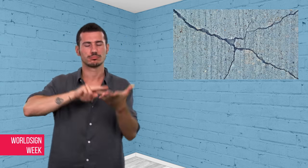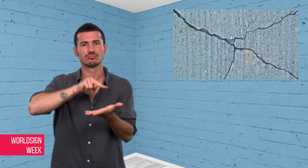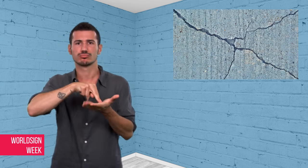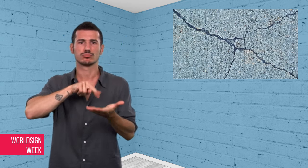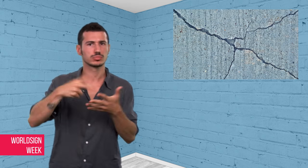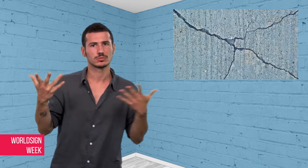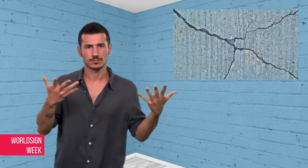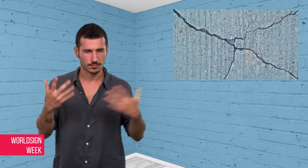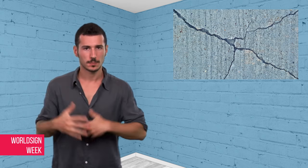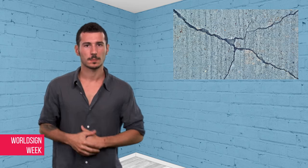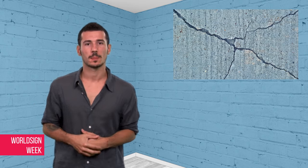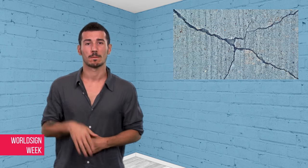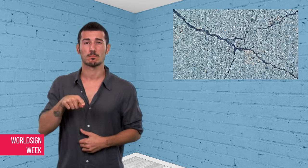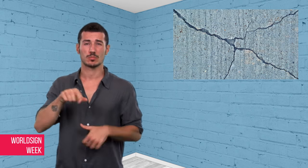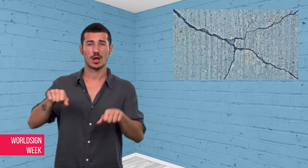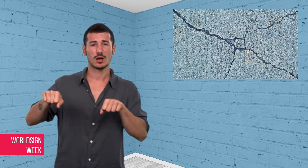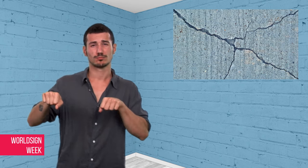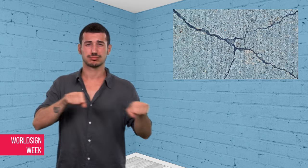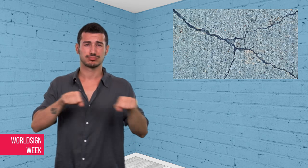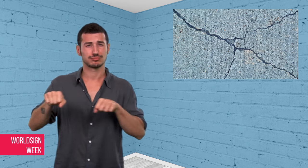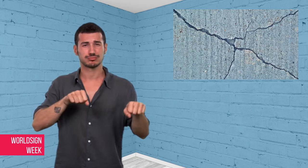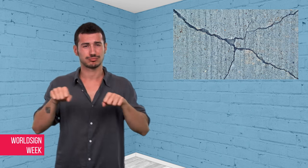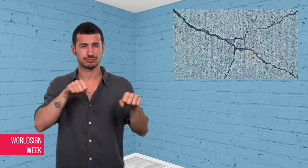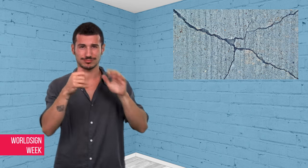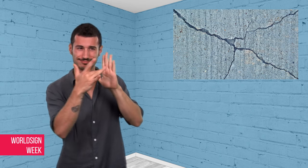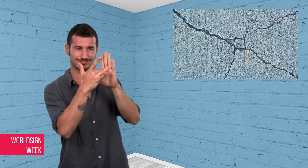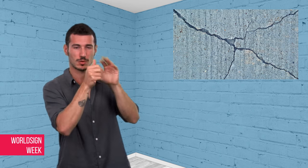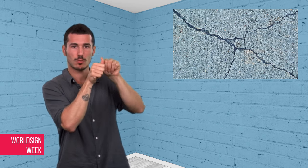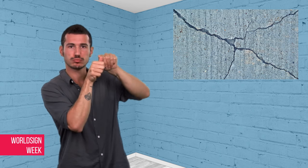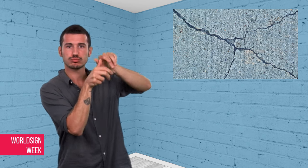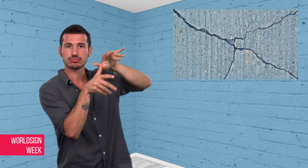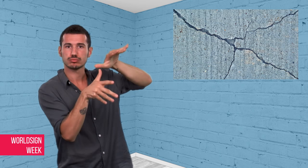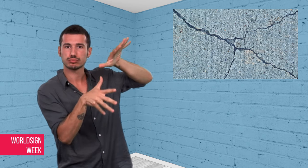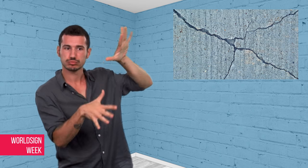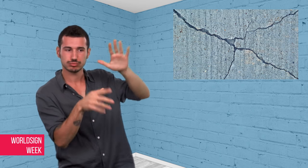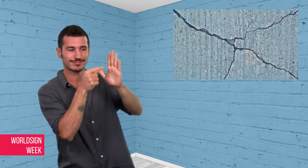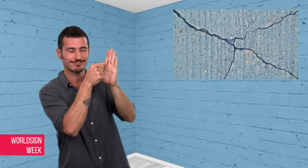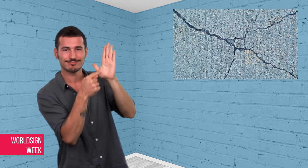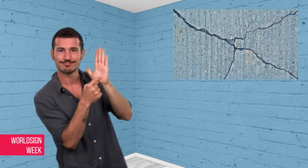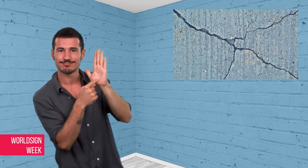The quake was felt as far away as Rome.